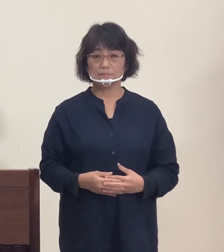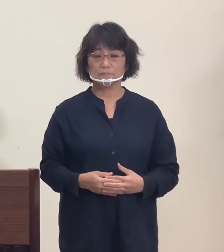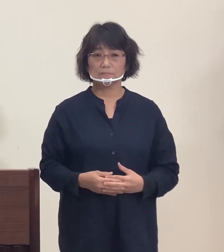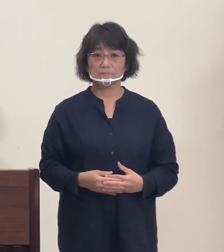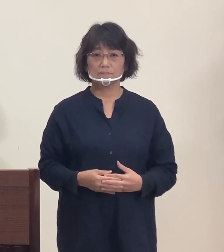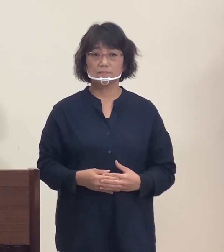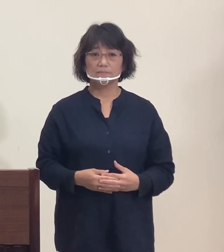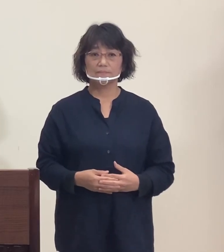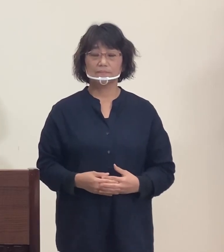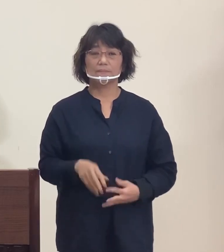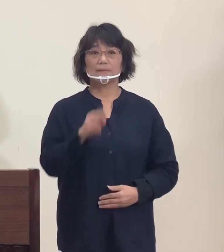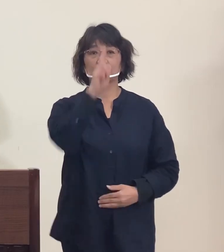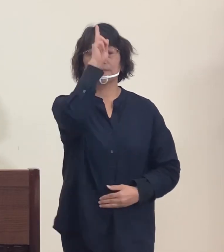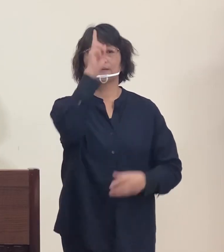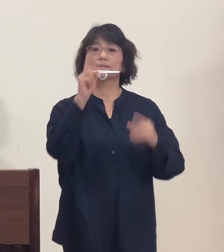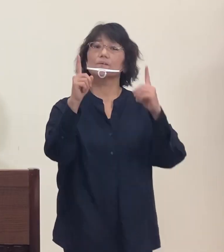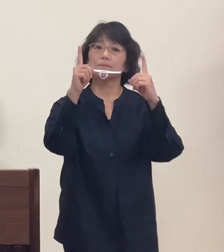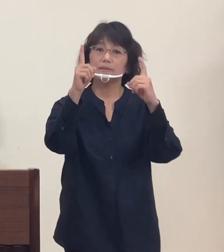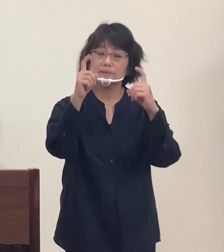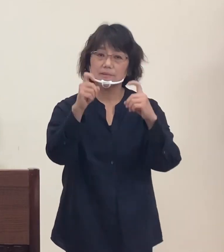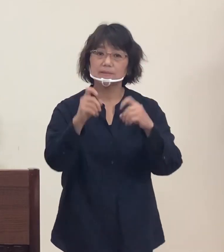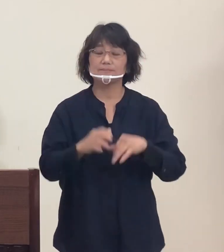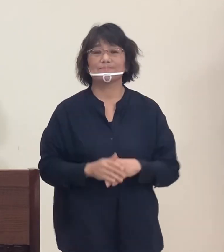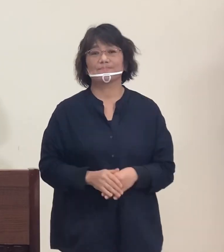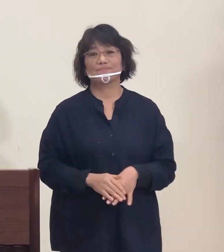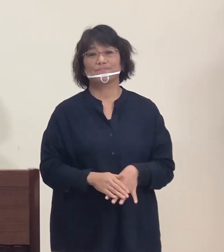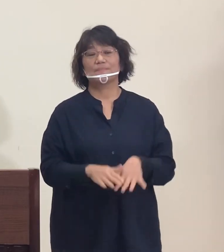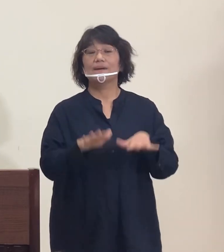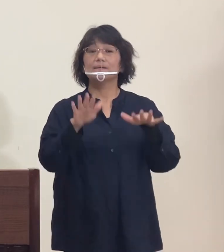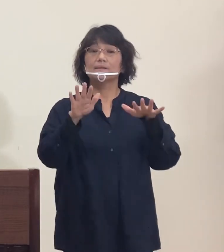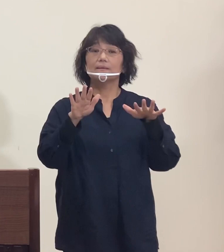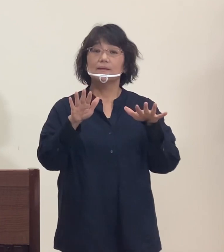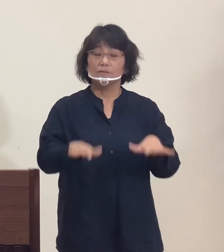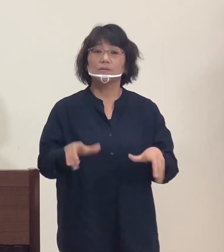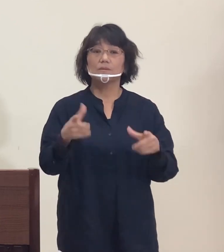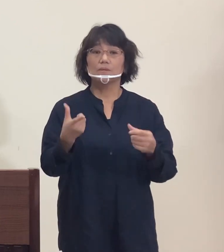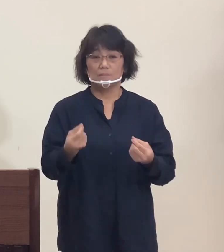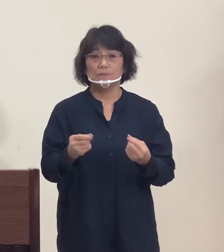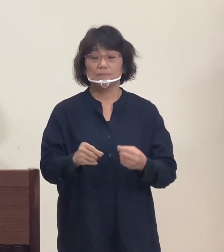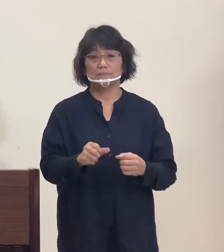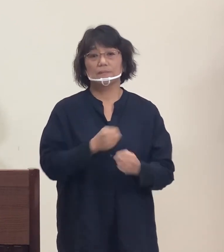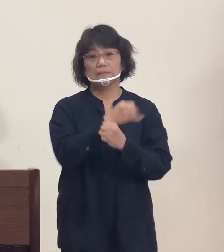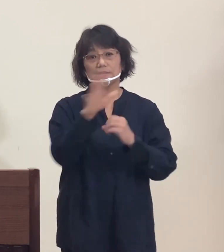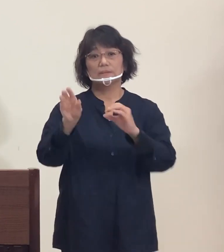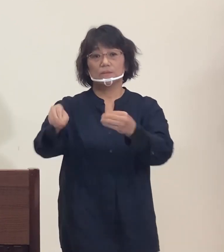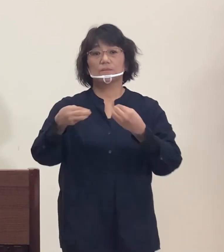Hello. Today I would like to address you regarding COVID-19,